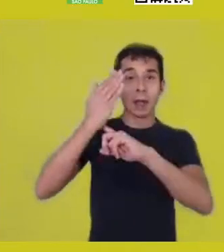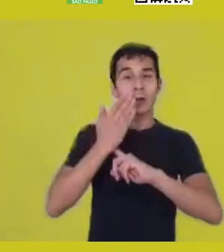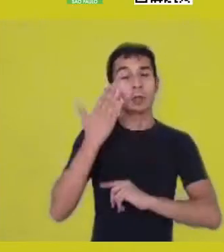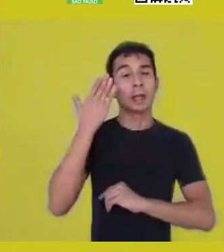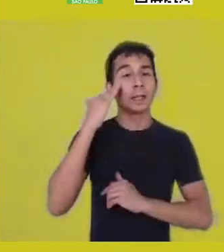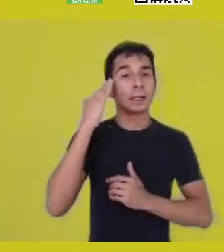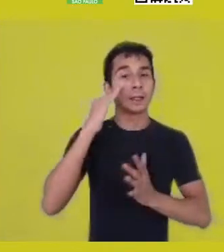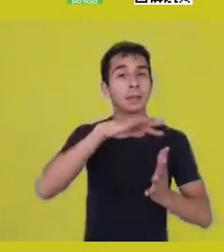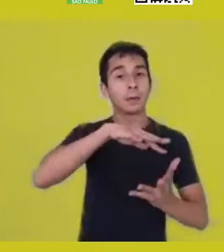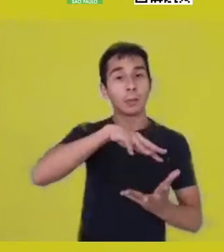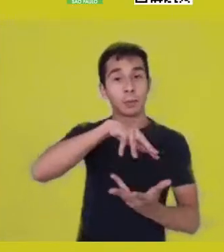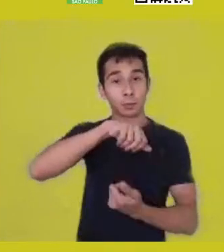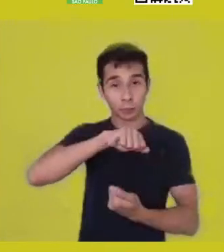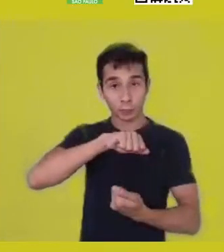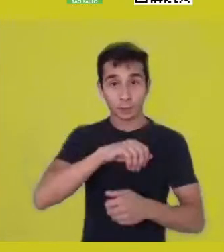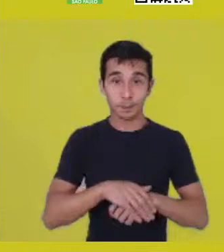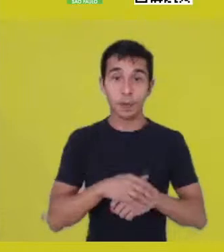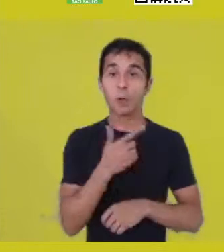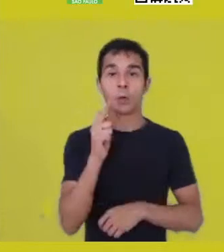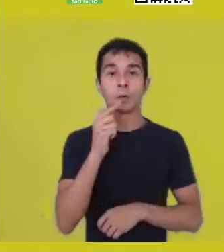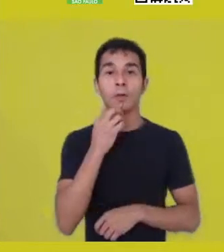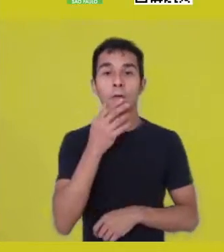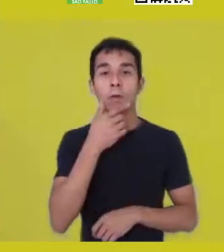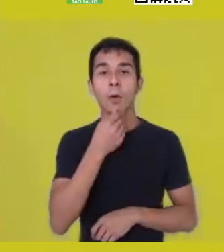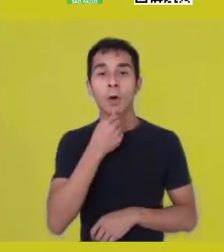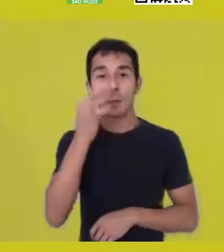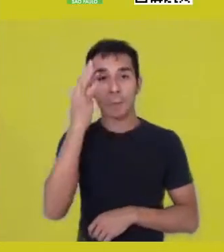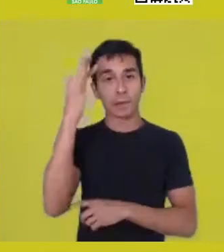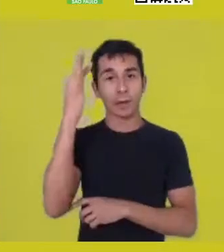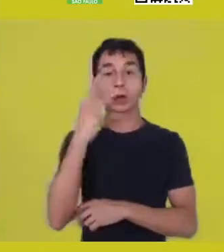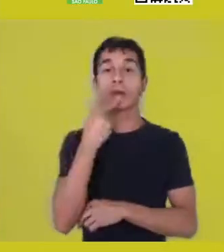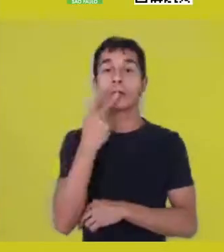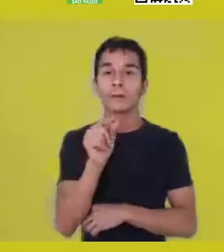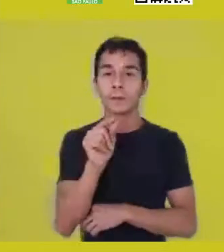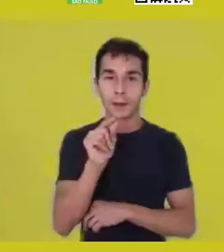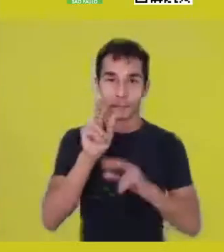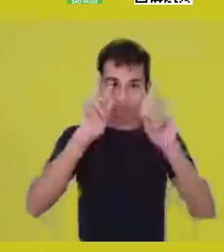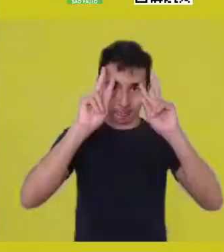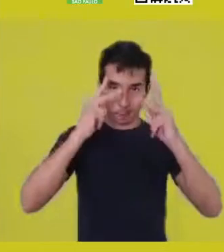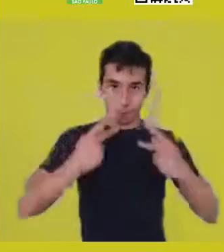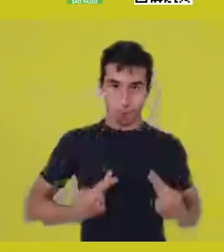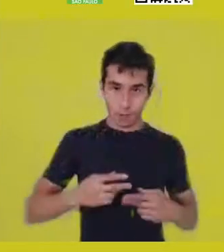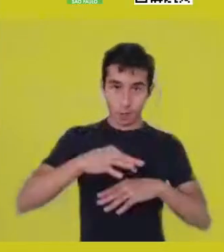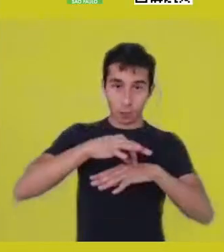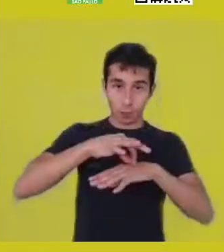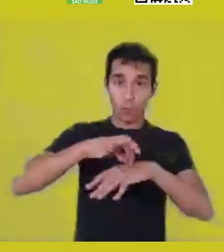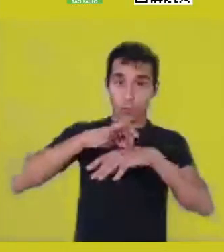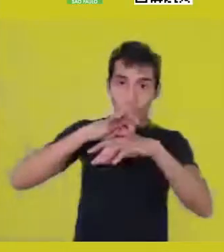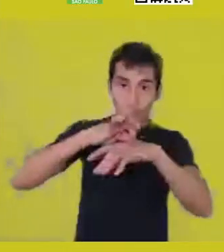And Théophile Obenga warns us: this human being who needs so many elements